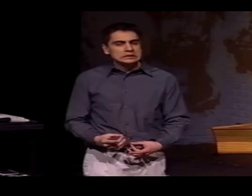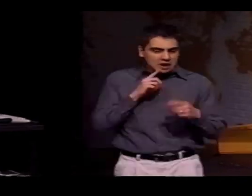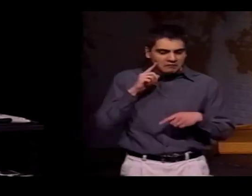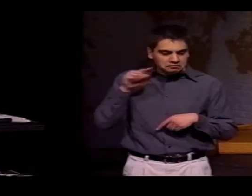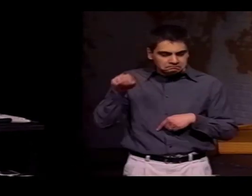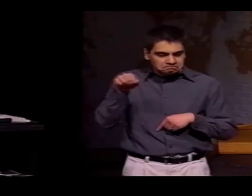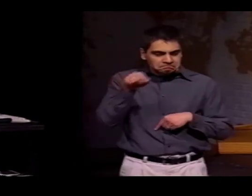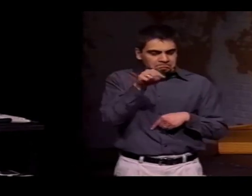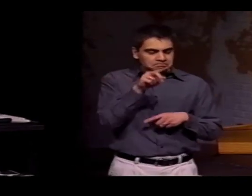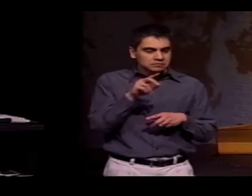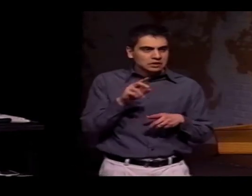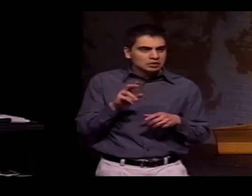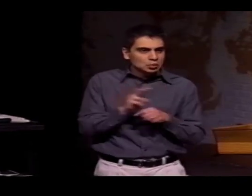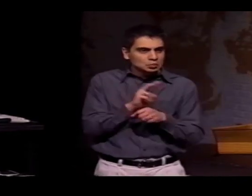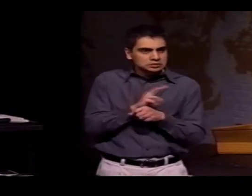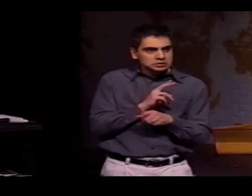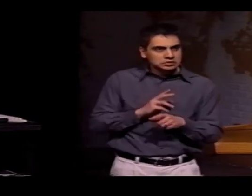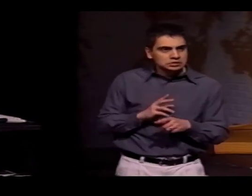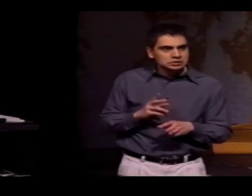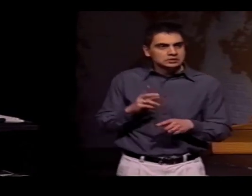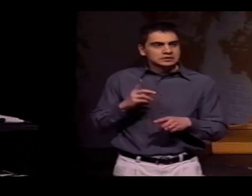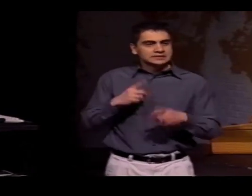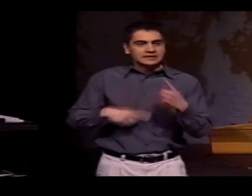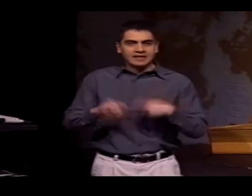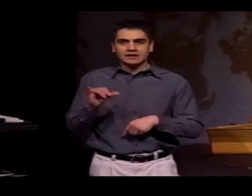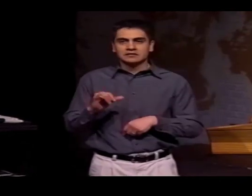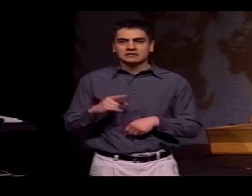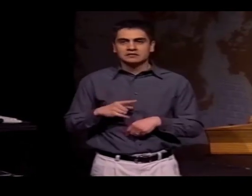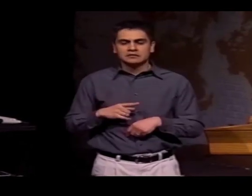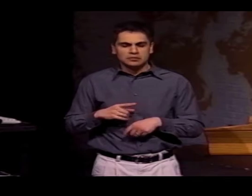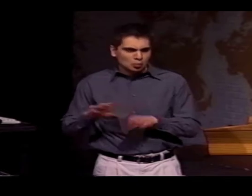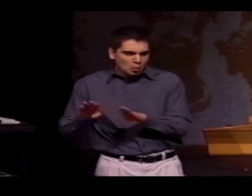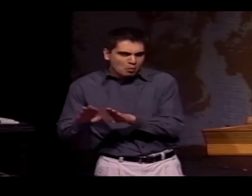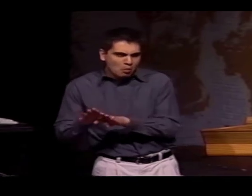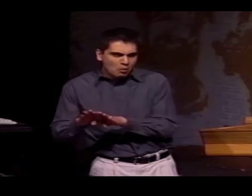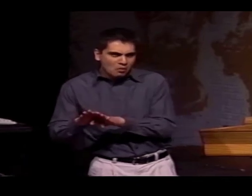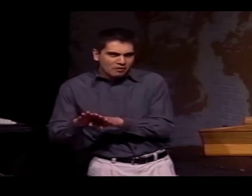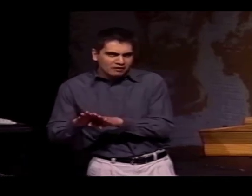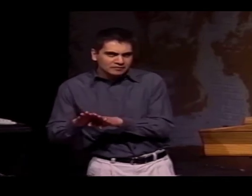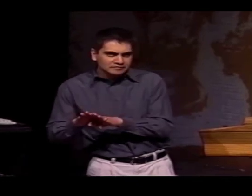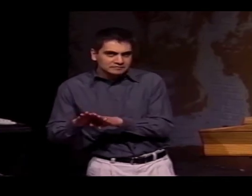AND IT'S INTERESTING TO SEE HOW SOME DEAF PEOPLE USE SIGNS THAT ARE MIXED,